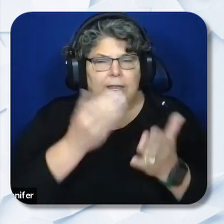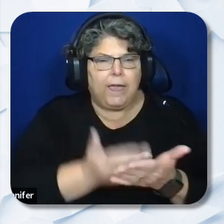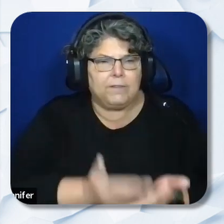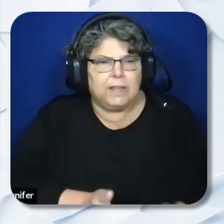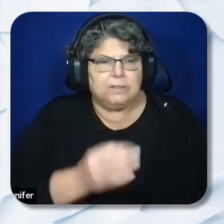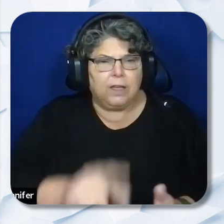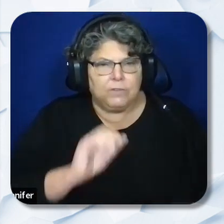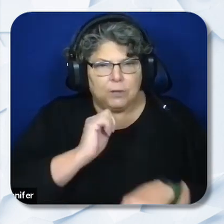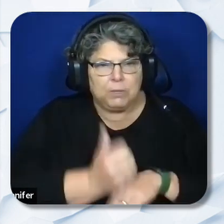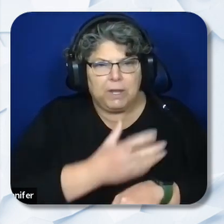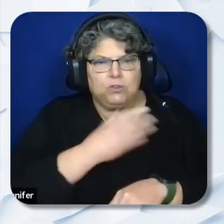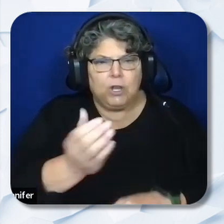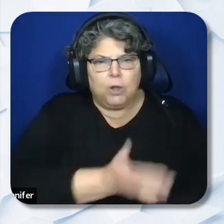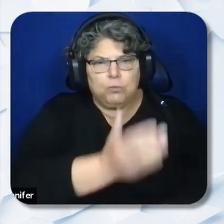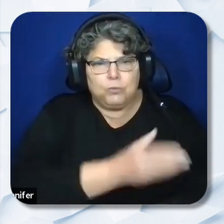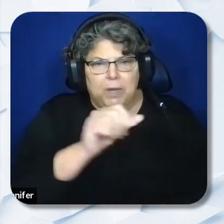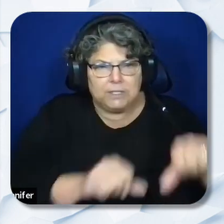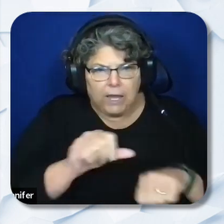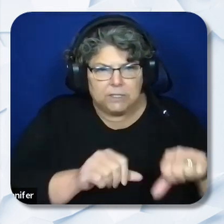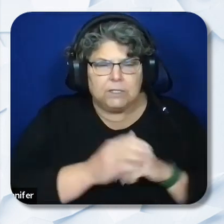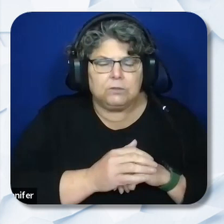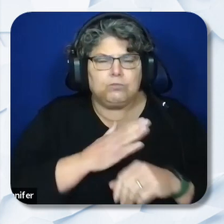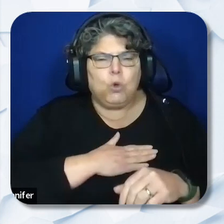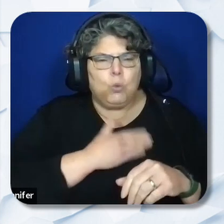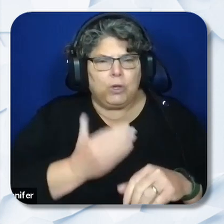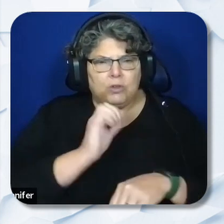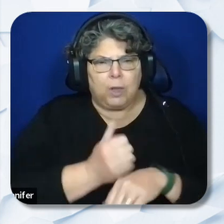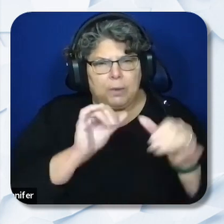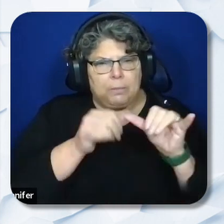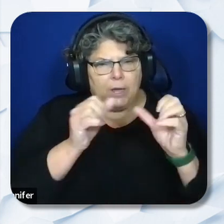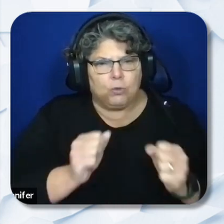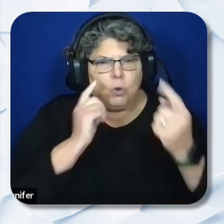improvement sciences. 5. Willingness to establish measurable goals for improved performance across